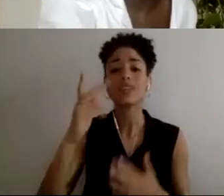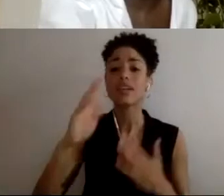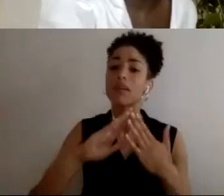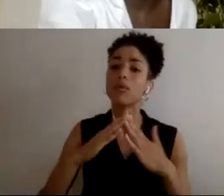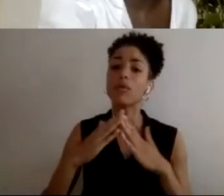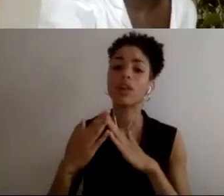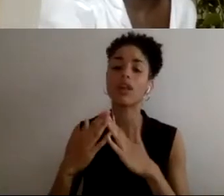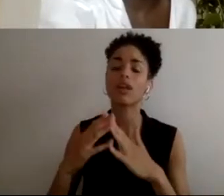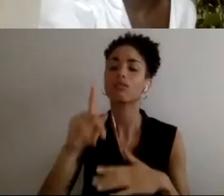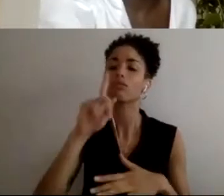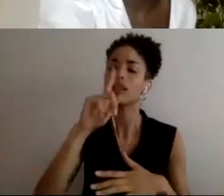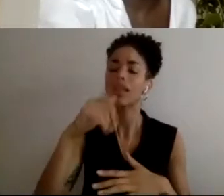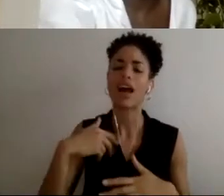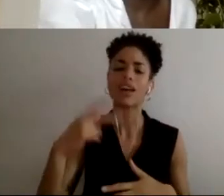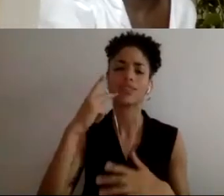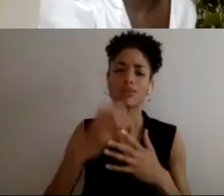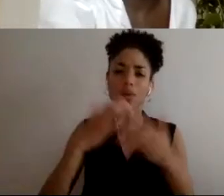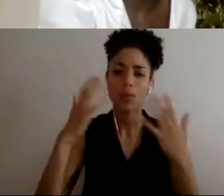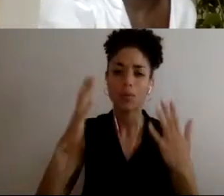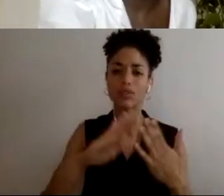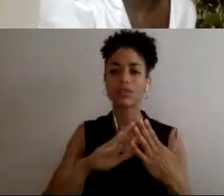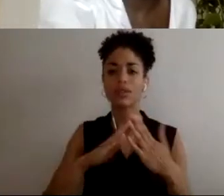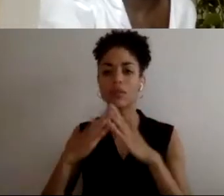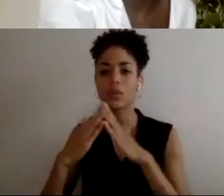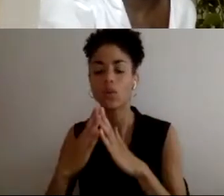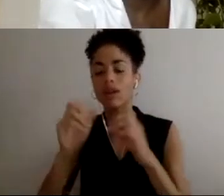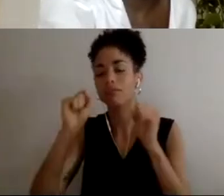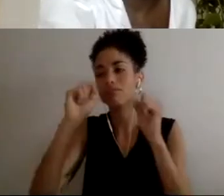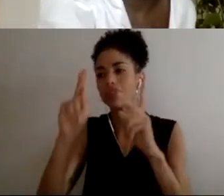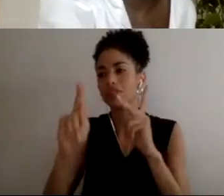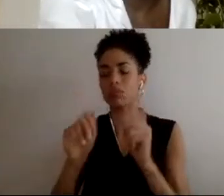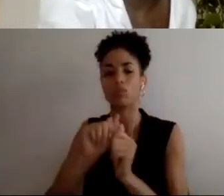and so many amazing people with disabilities really advocating for